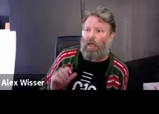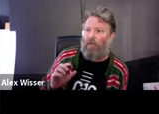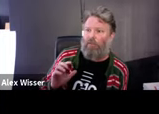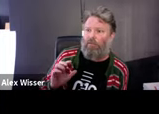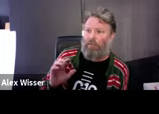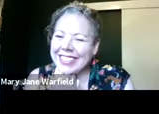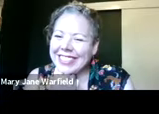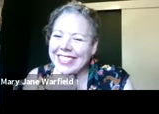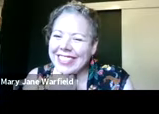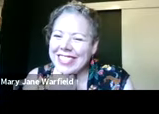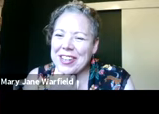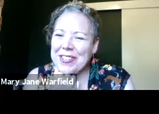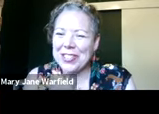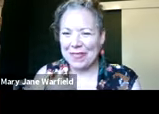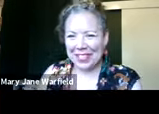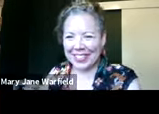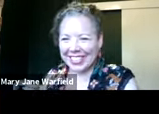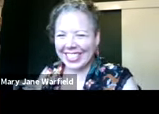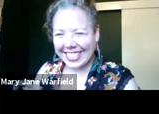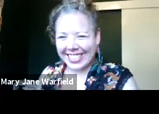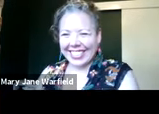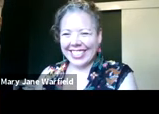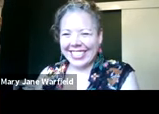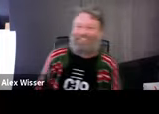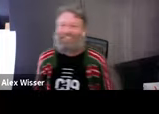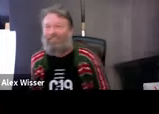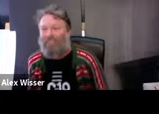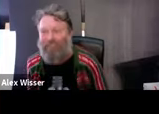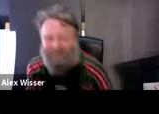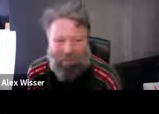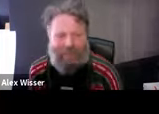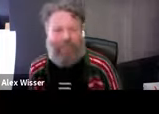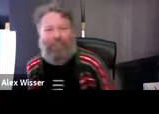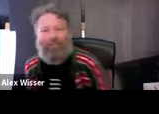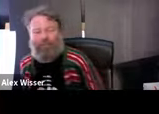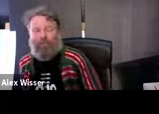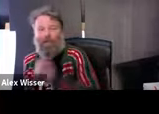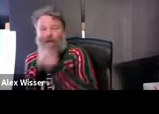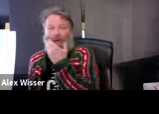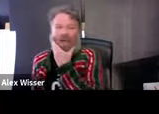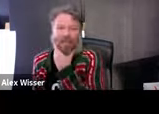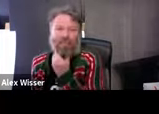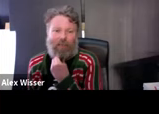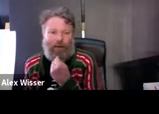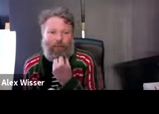what they're doing as a bit of whack-a-doodle... >> MARY JANE